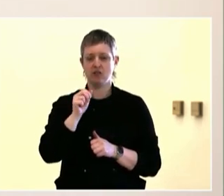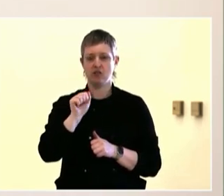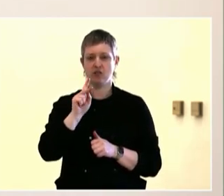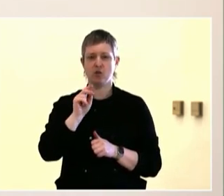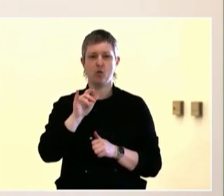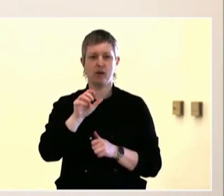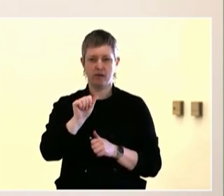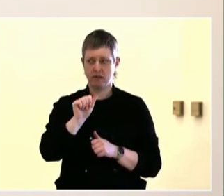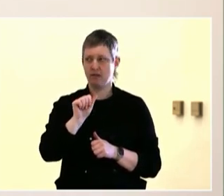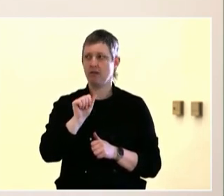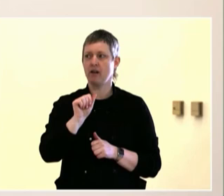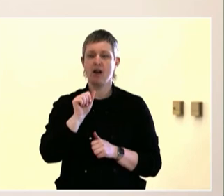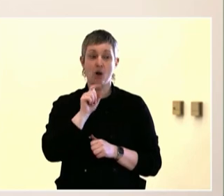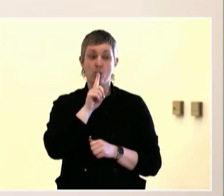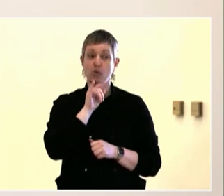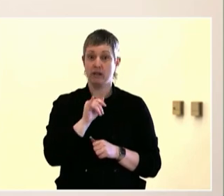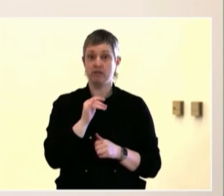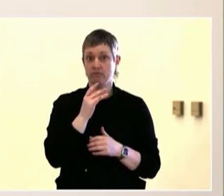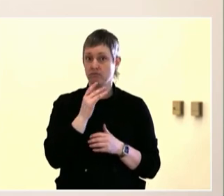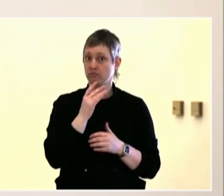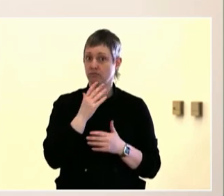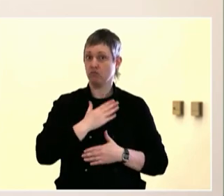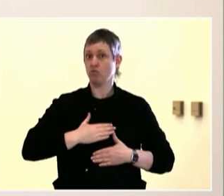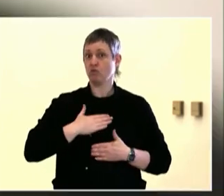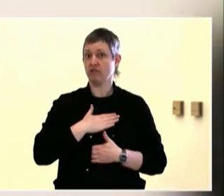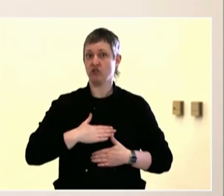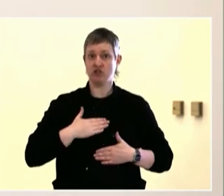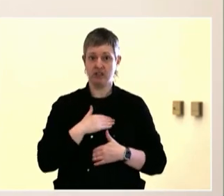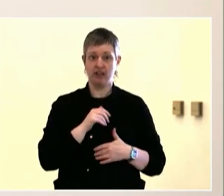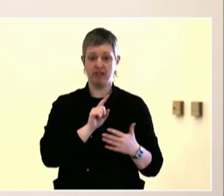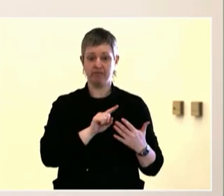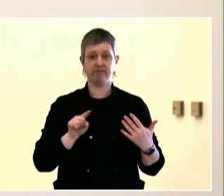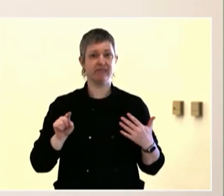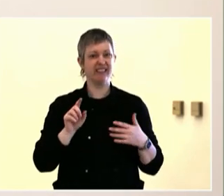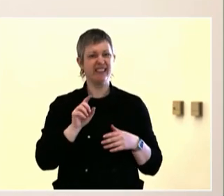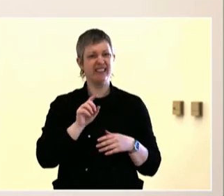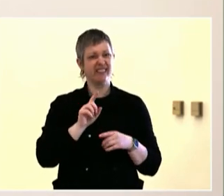for the Center For Public Service as a graduate research assistants.